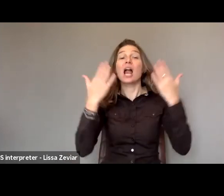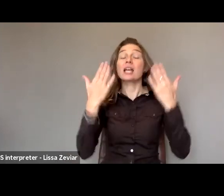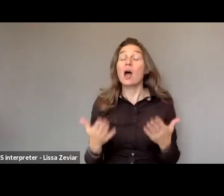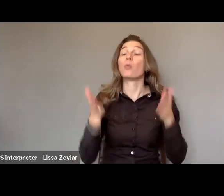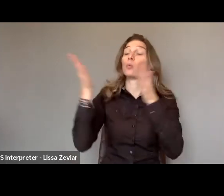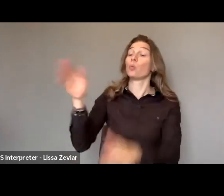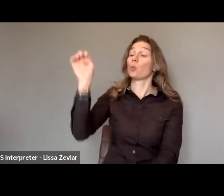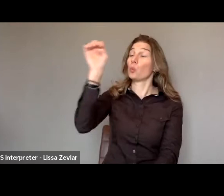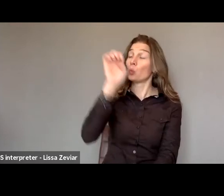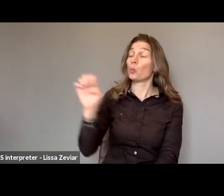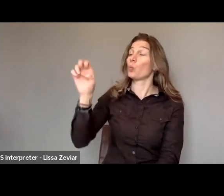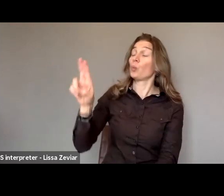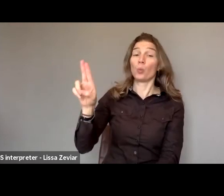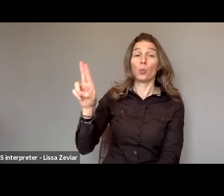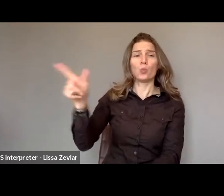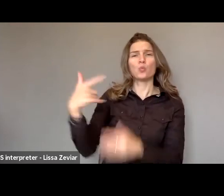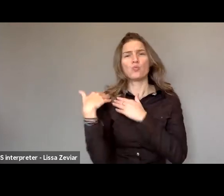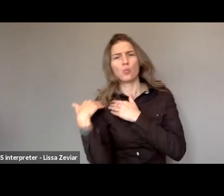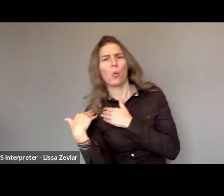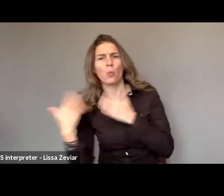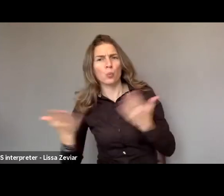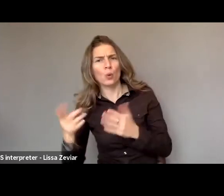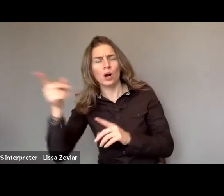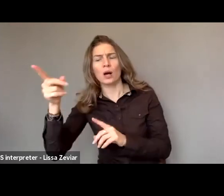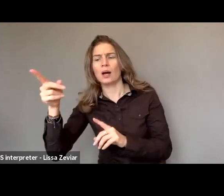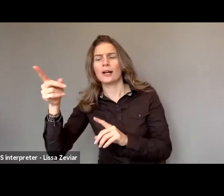in ending violence against women and girls with disabilities.